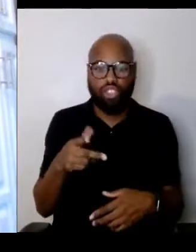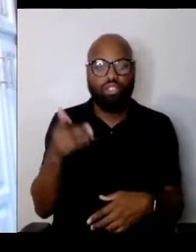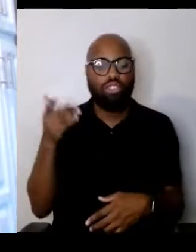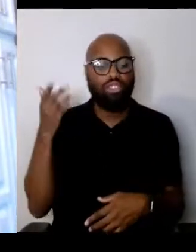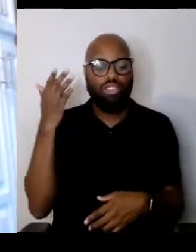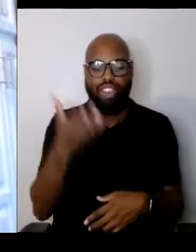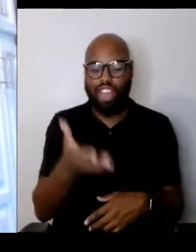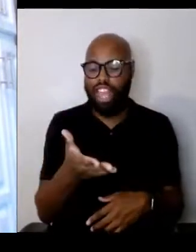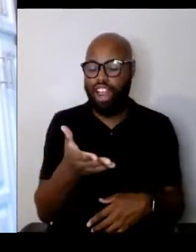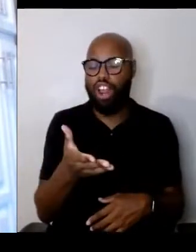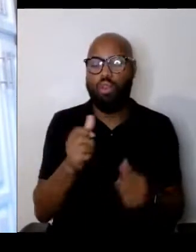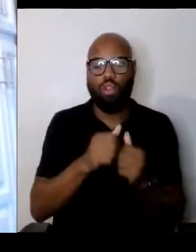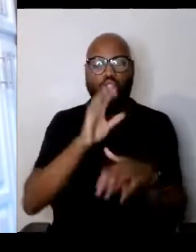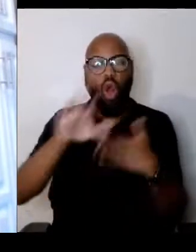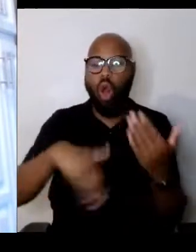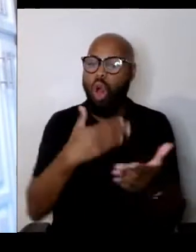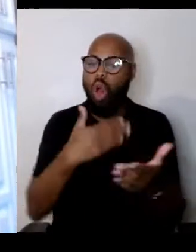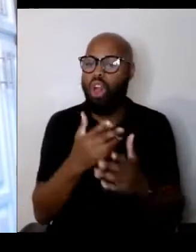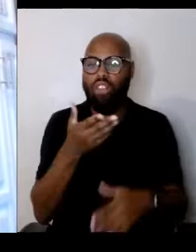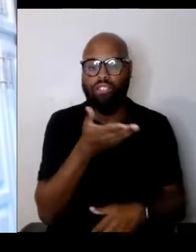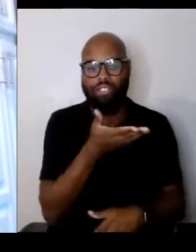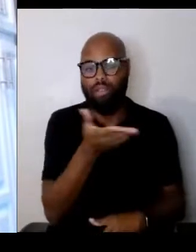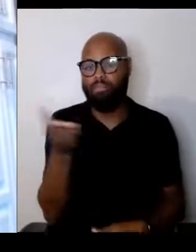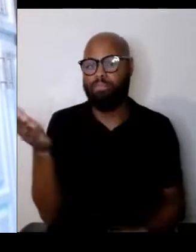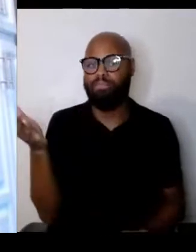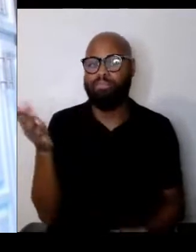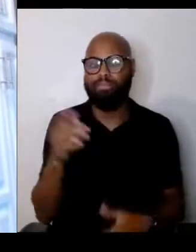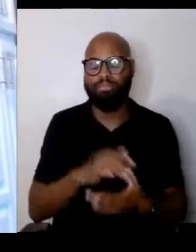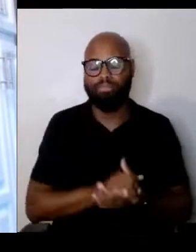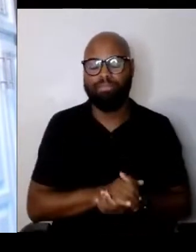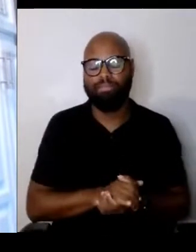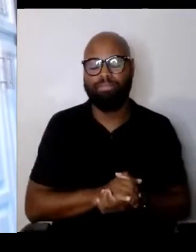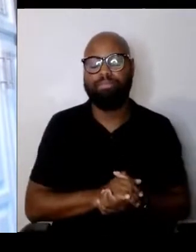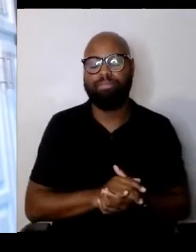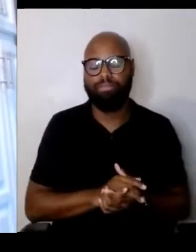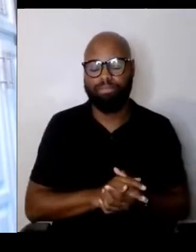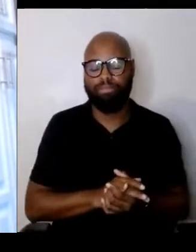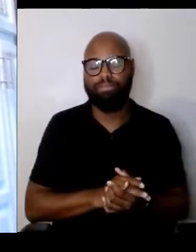So we need to do a better job educating.